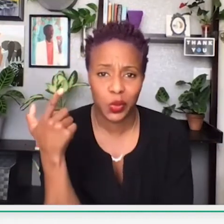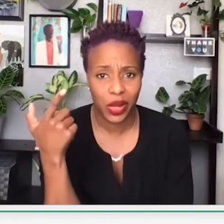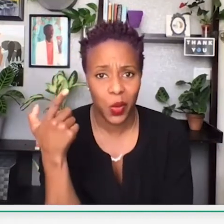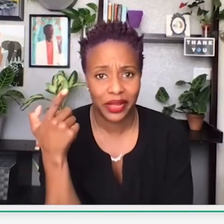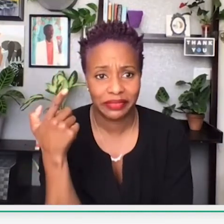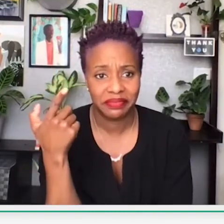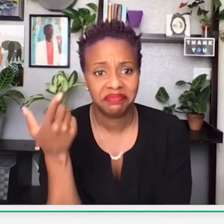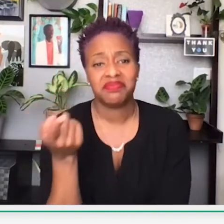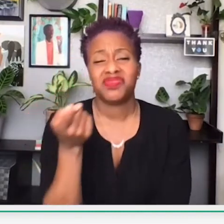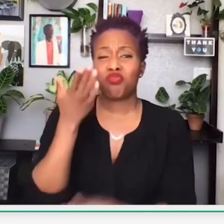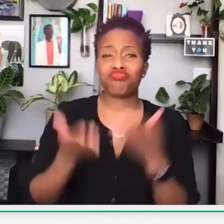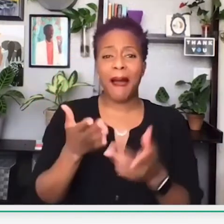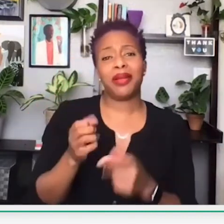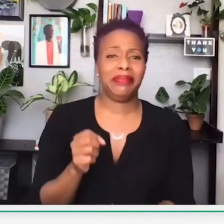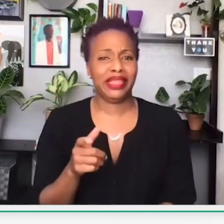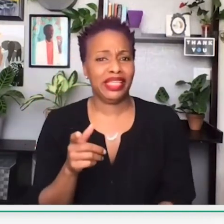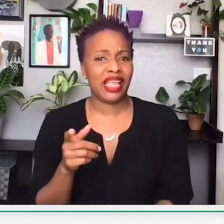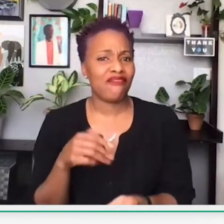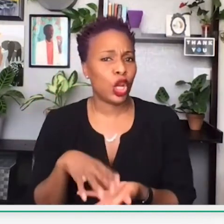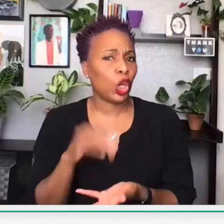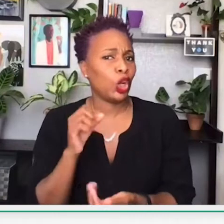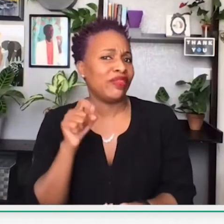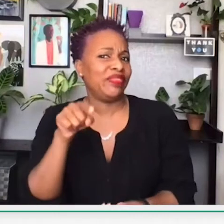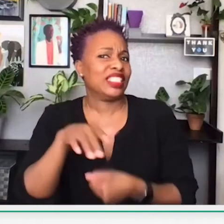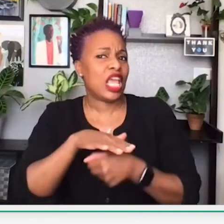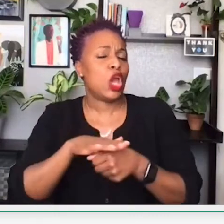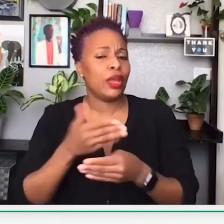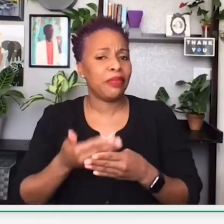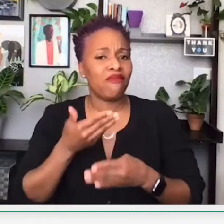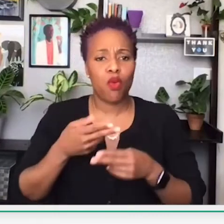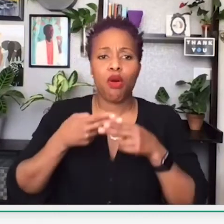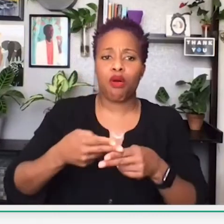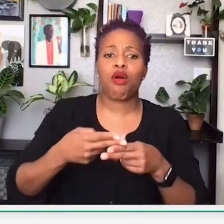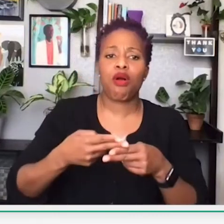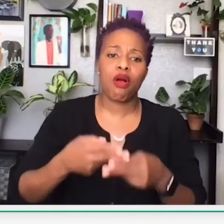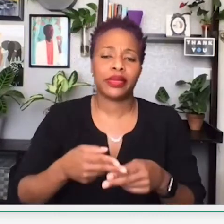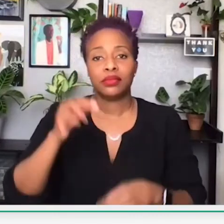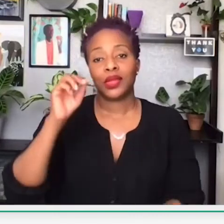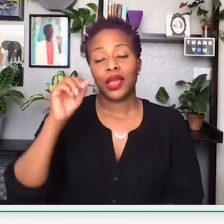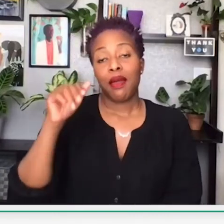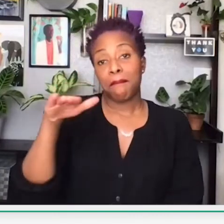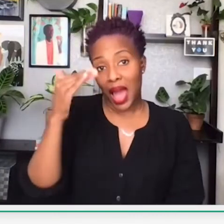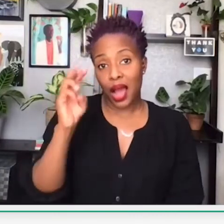Okay, so now we're going to jump forward to 1920. And you might be thinking that you've learned about this era before.